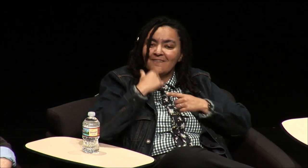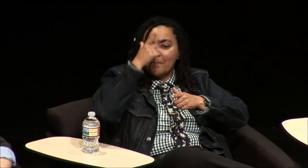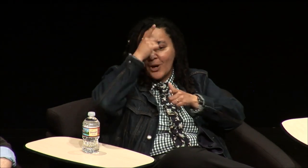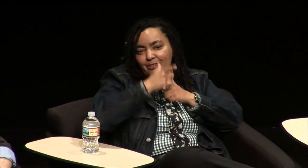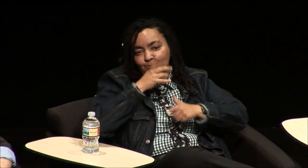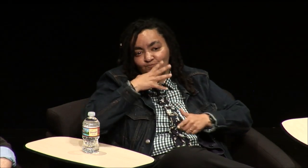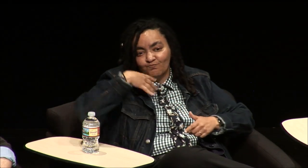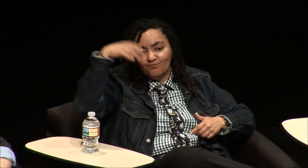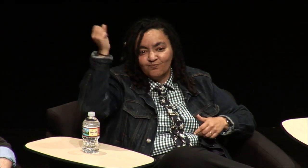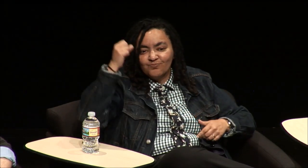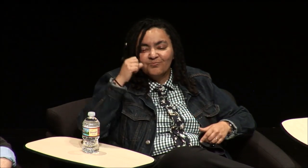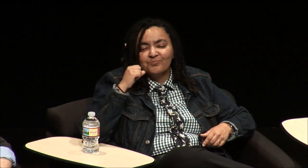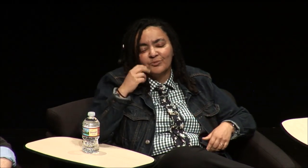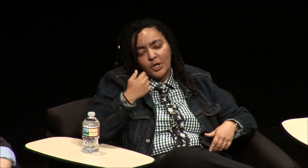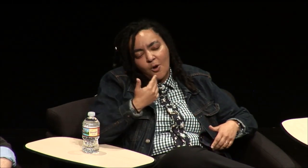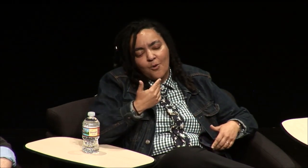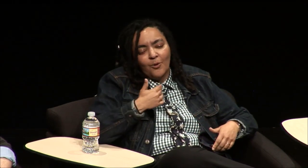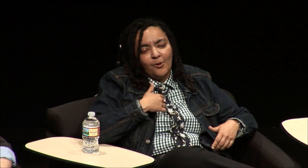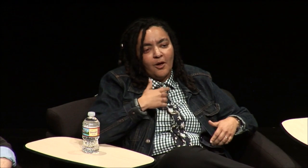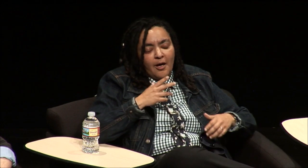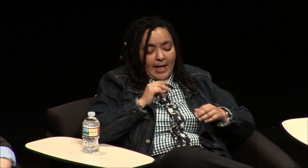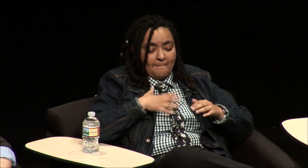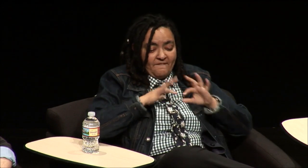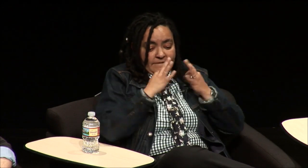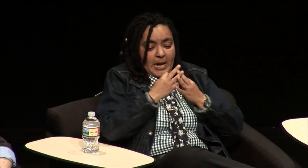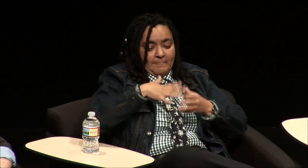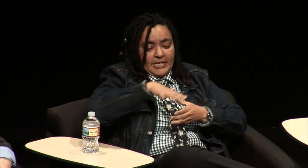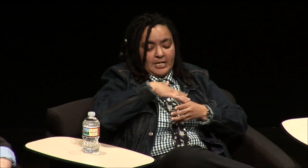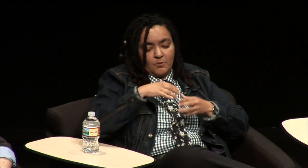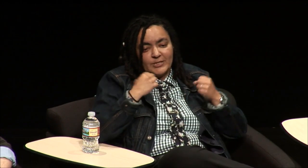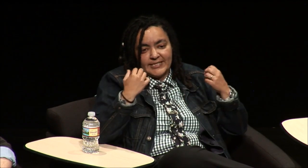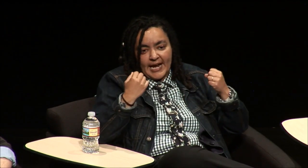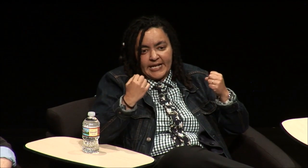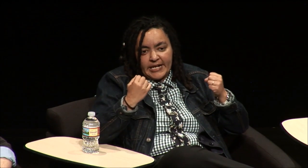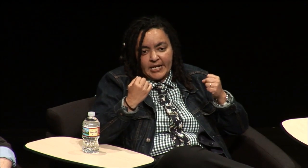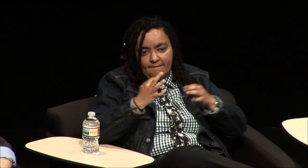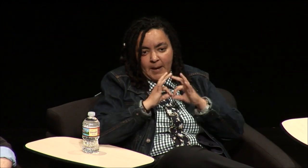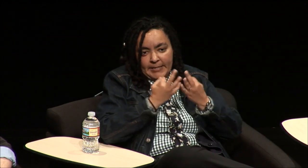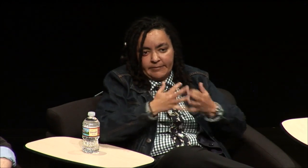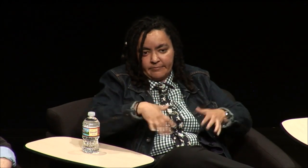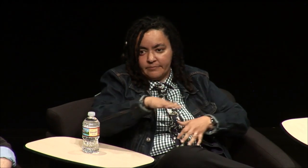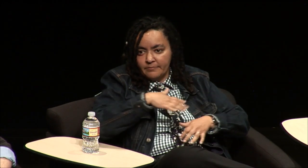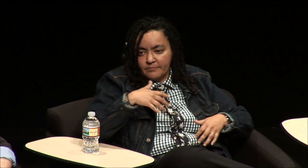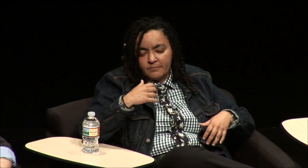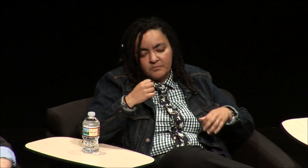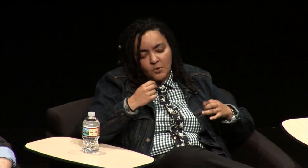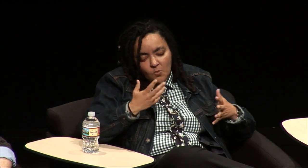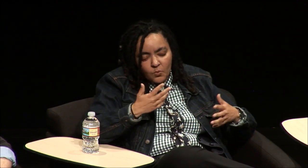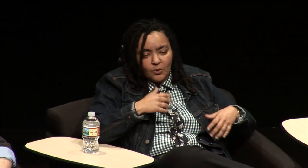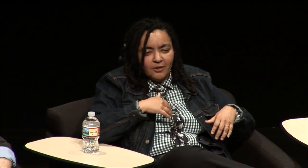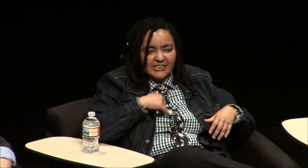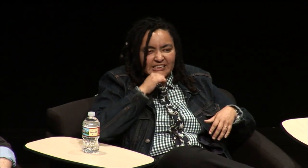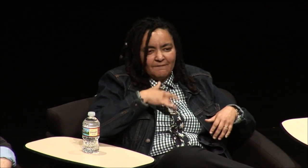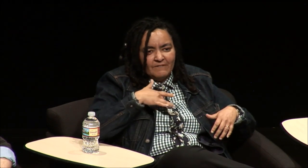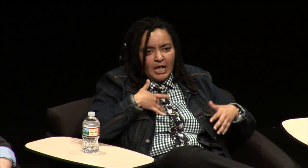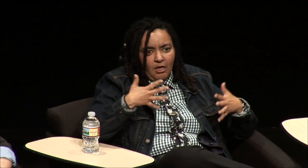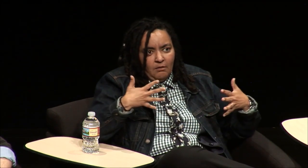but I also have a deaf old er brother so my family we did sign within our home so